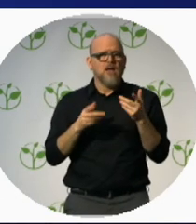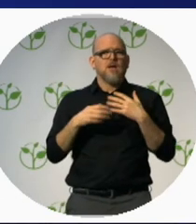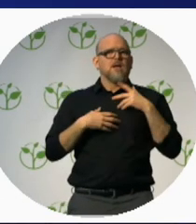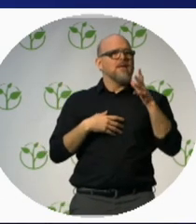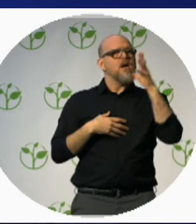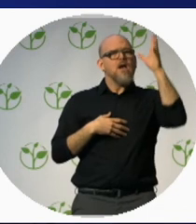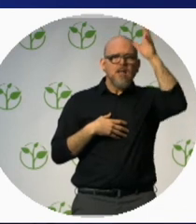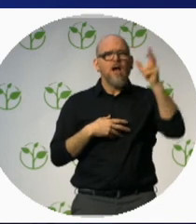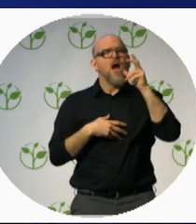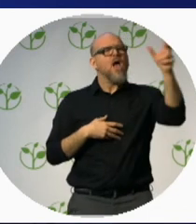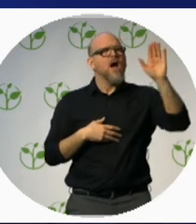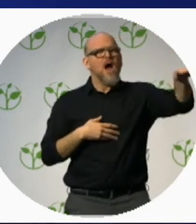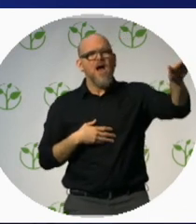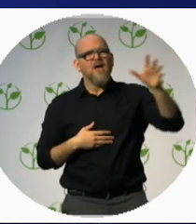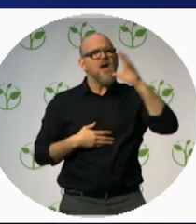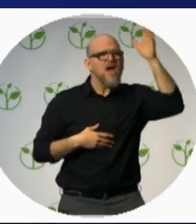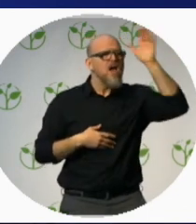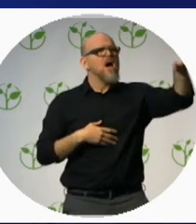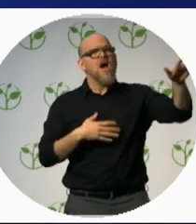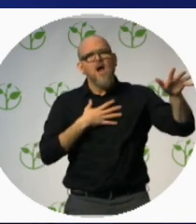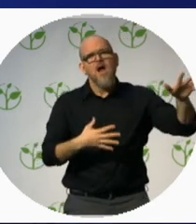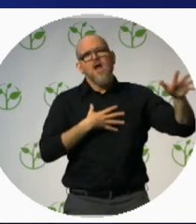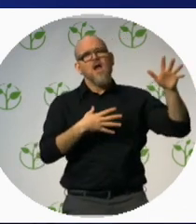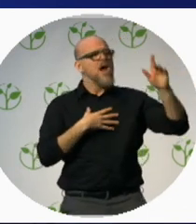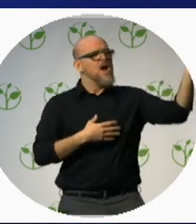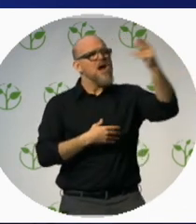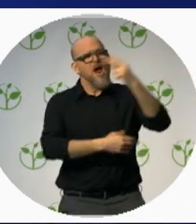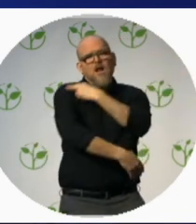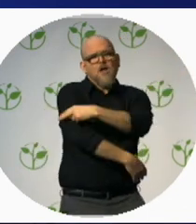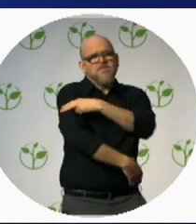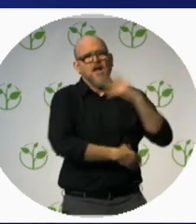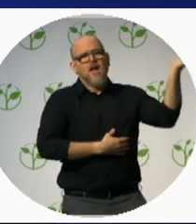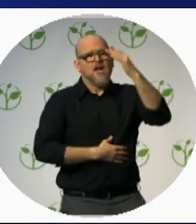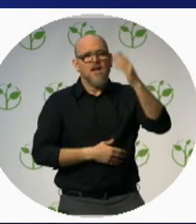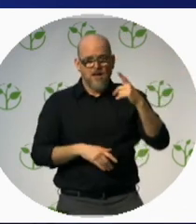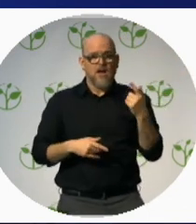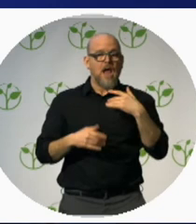The last thing I remember seeing was my Dad and a dark road.